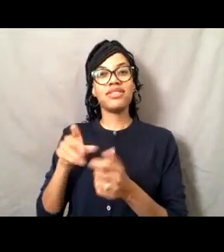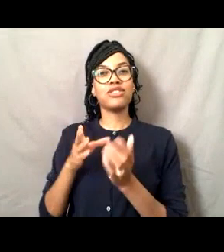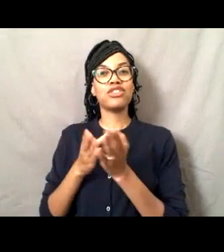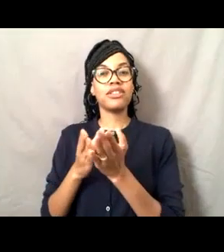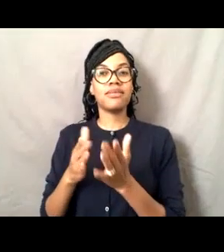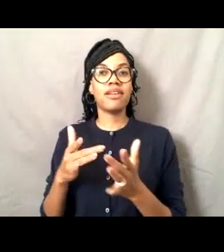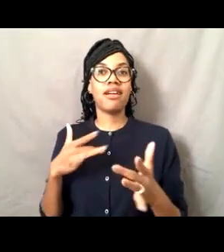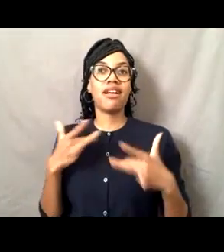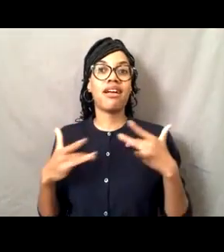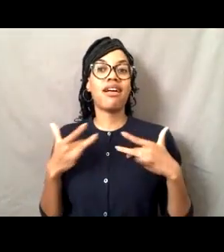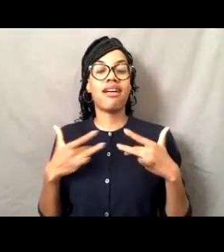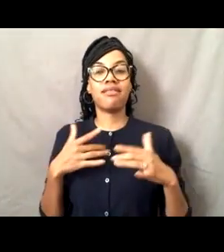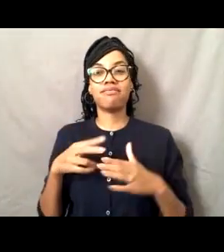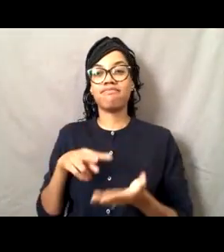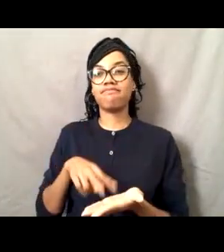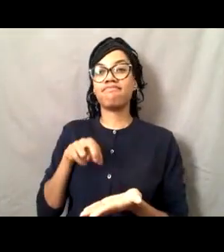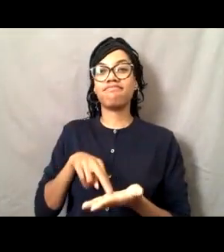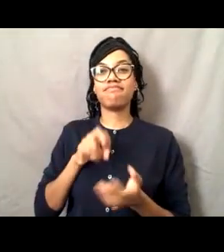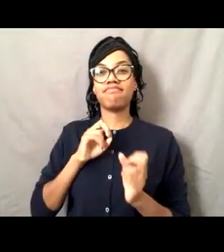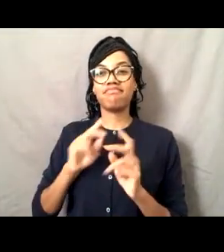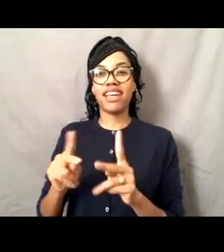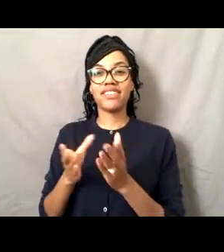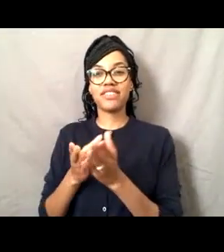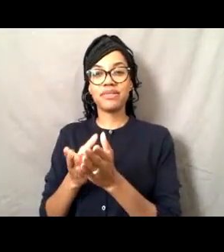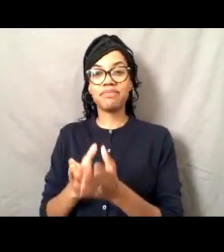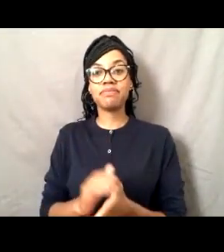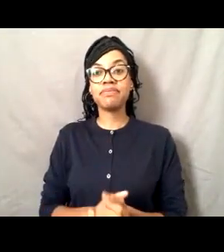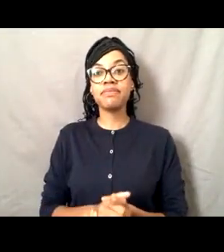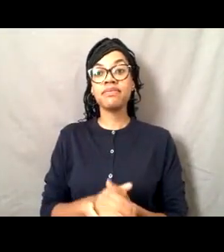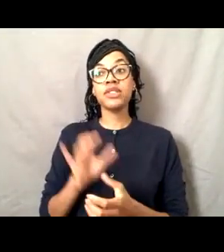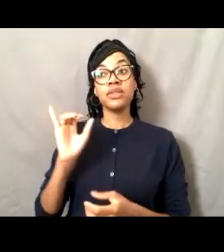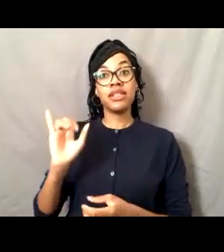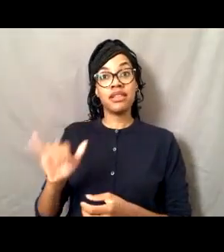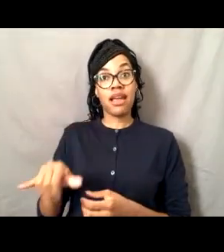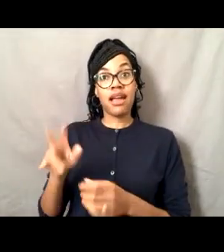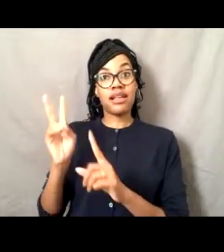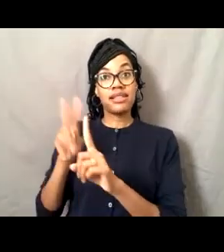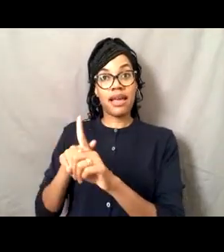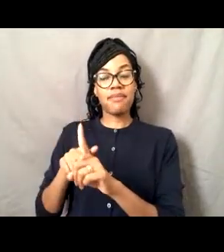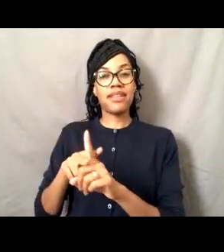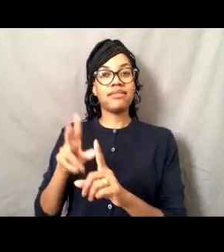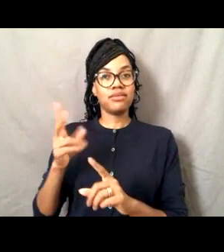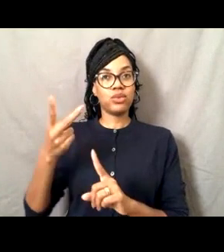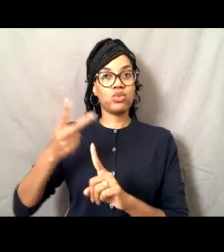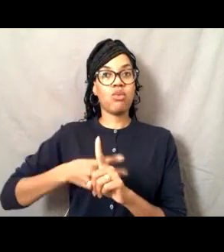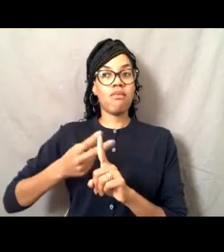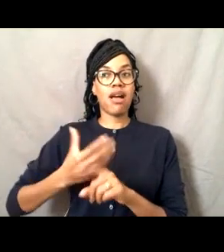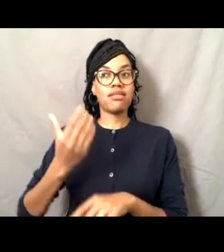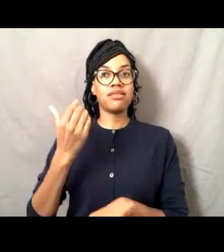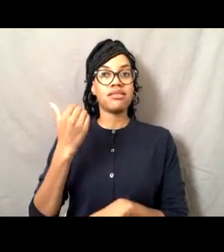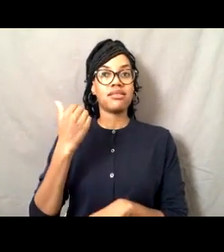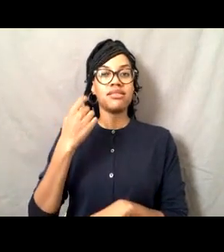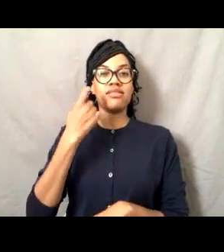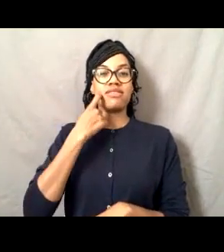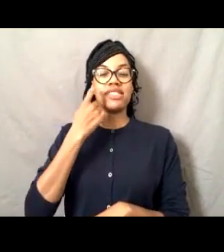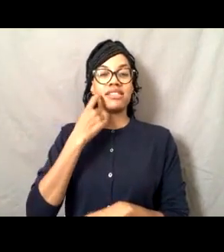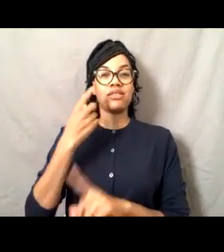And about two months ago, I finished that assignment. And now I am the Associate Director for Operations at PMEL.